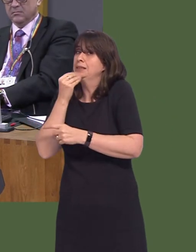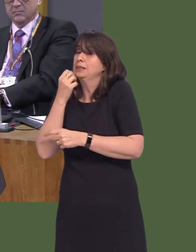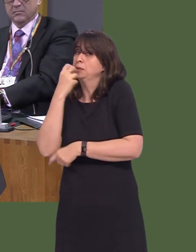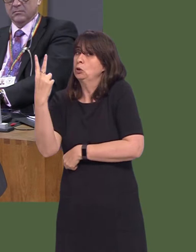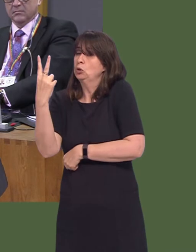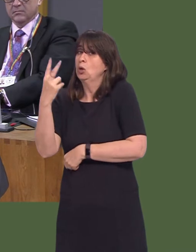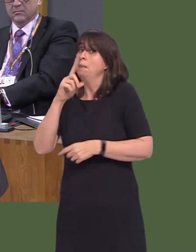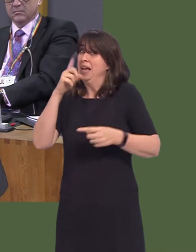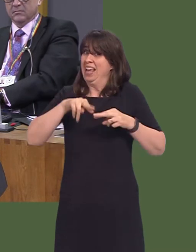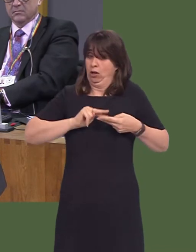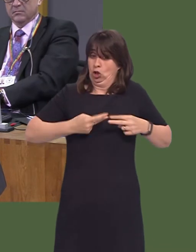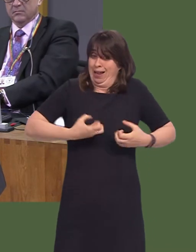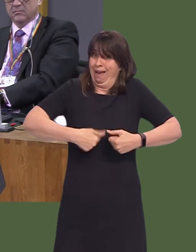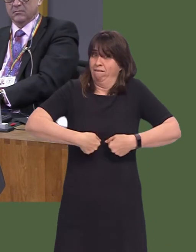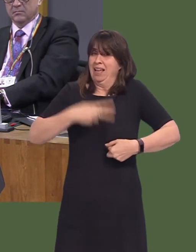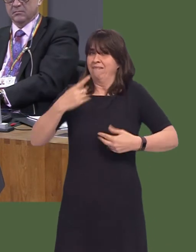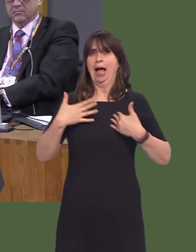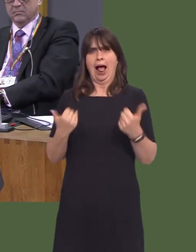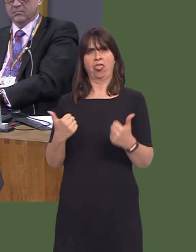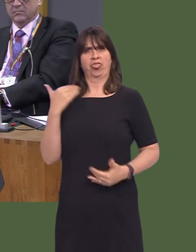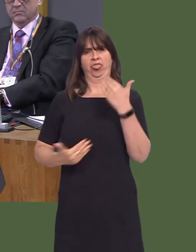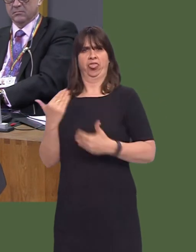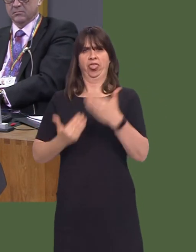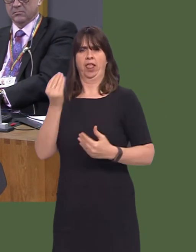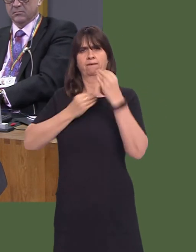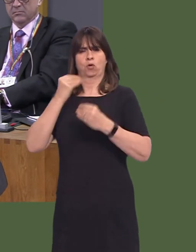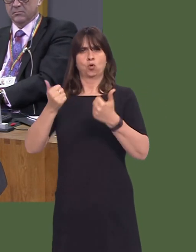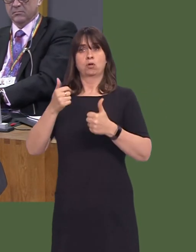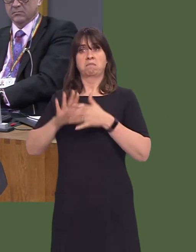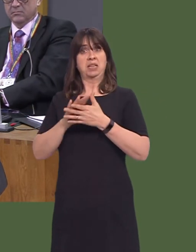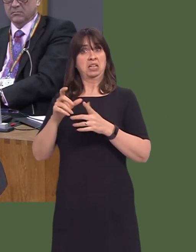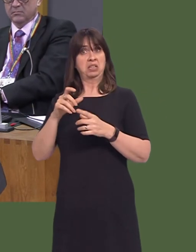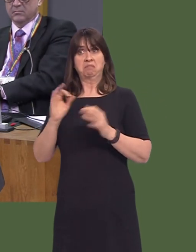Will the Welsh Government consider introducing a national prevention week for type 2 diabetes?